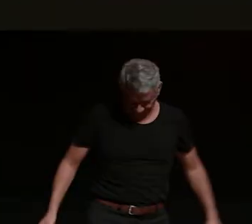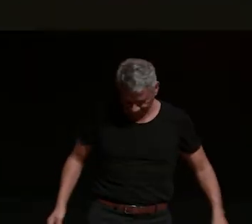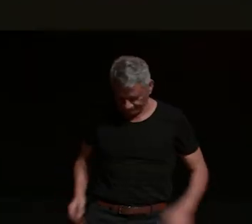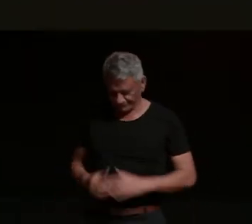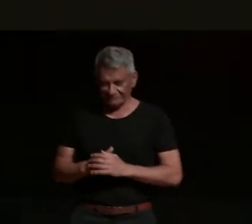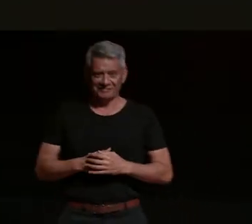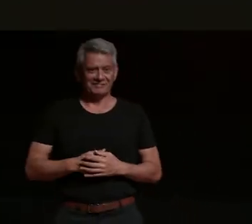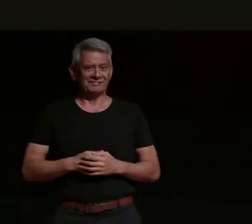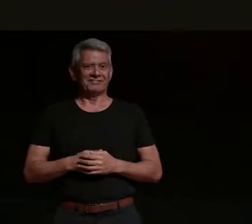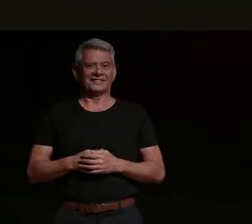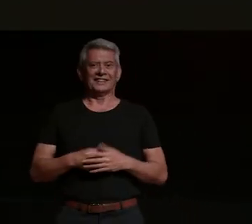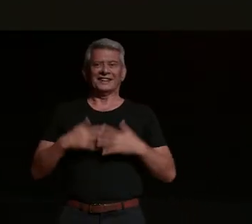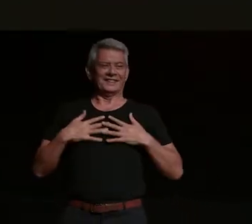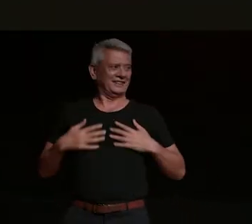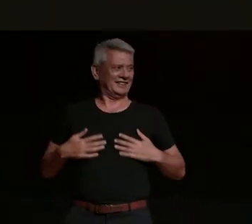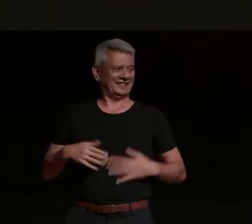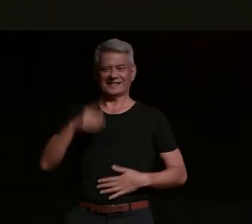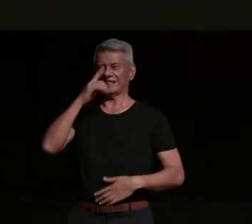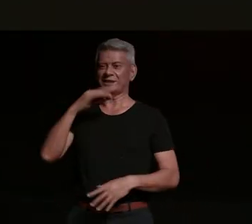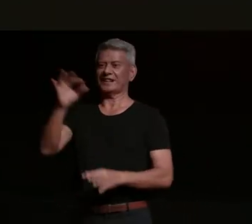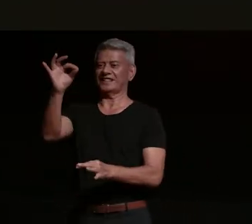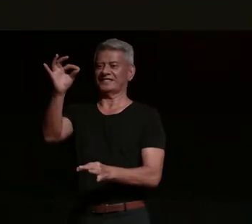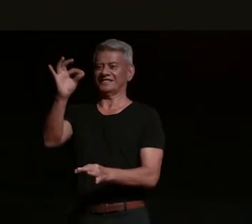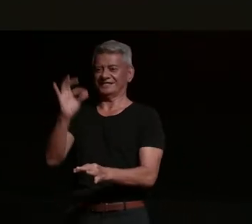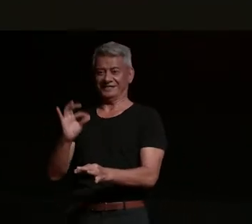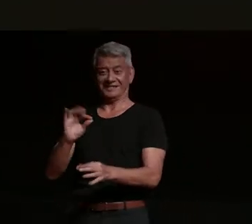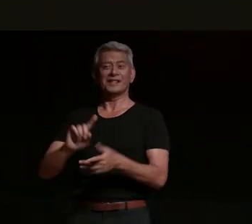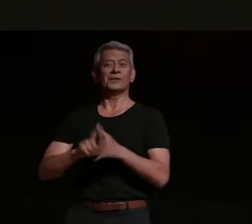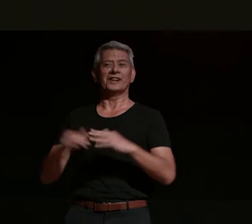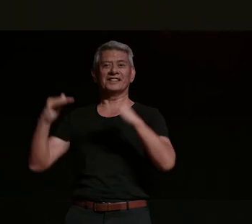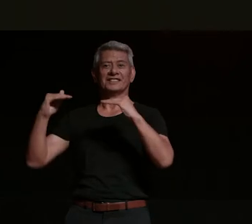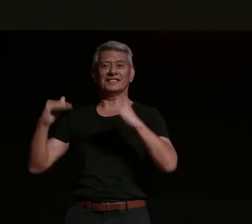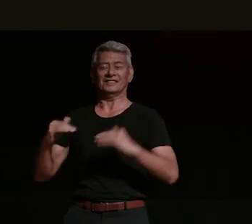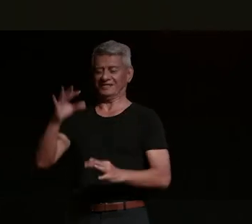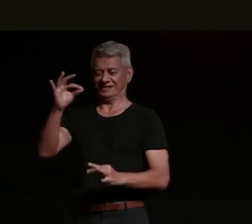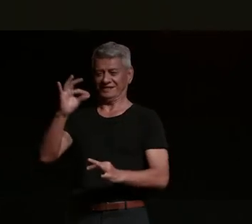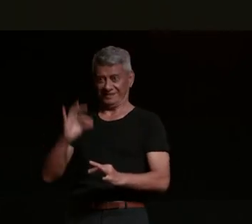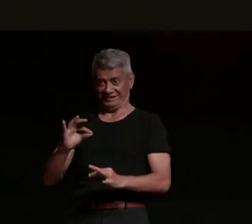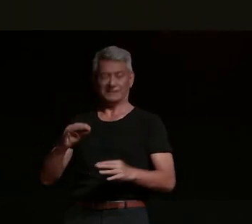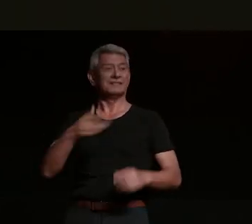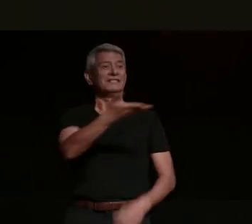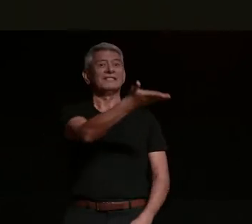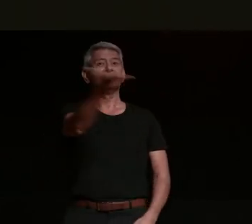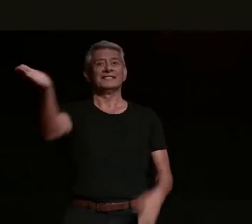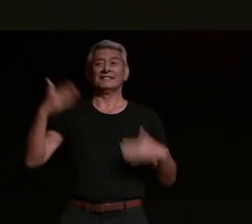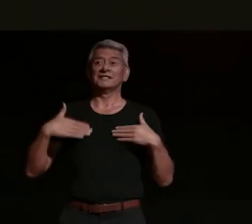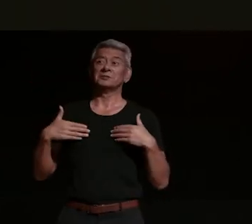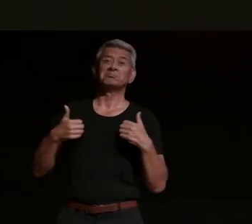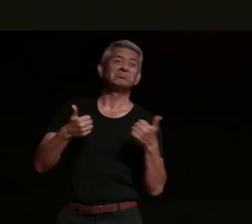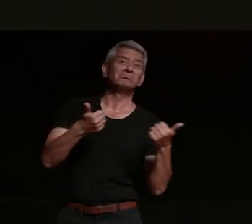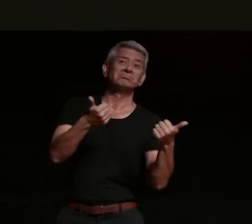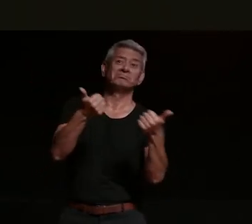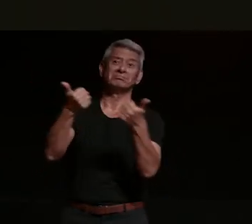oh now this is where i have to do this because i'm short how are y'all i'm going to expand on